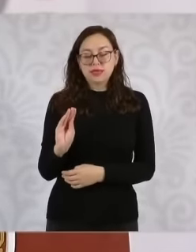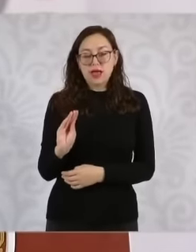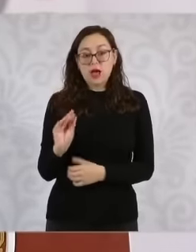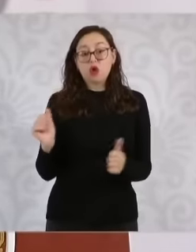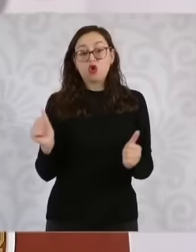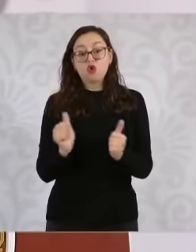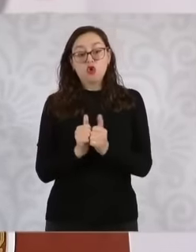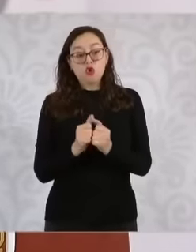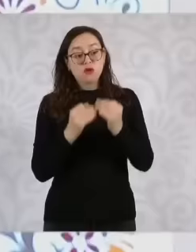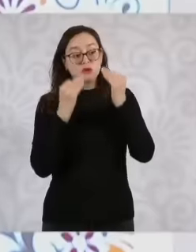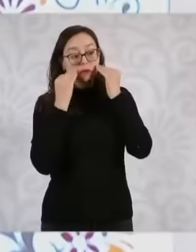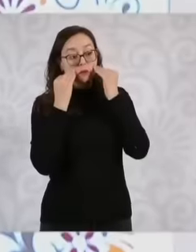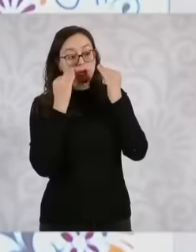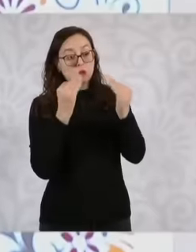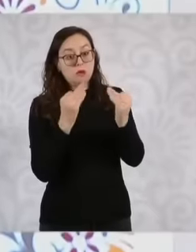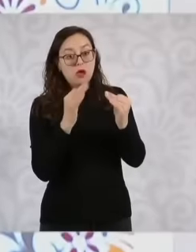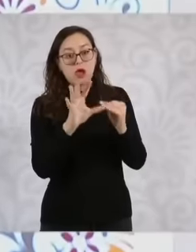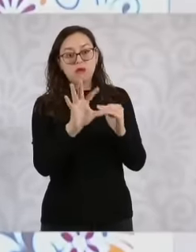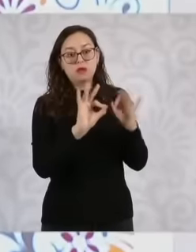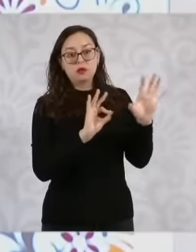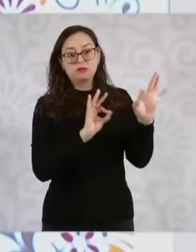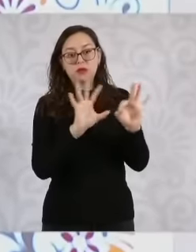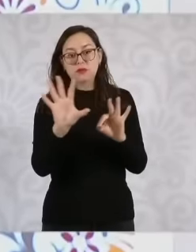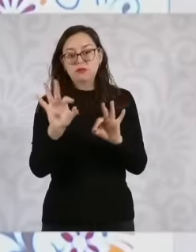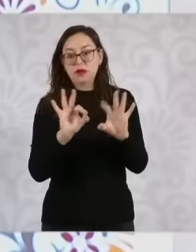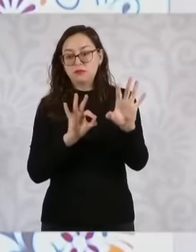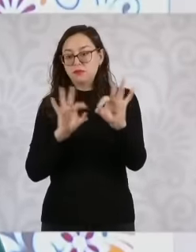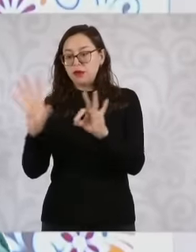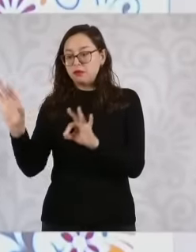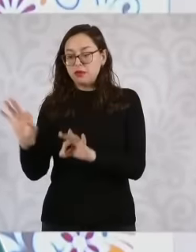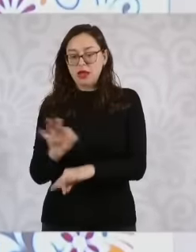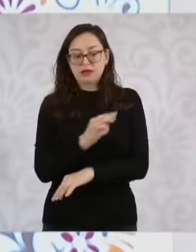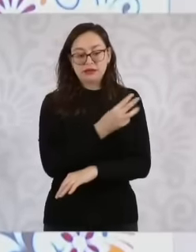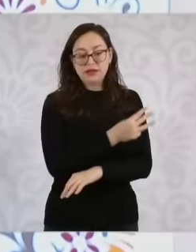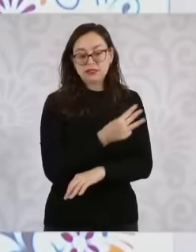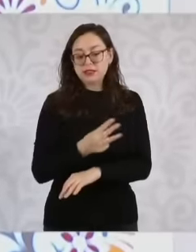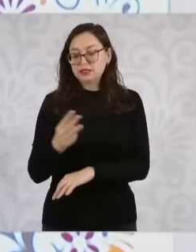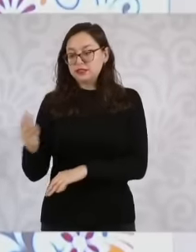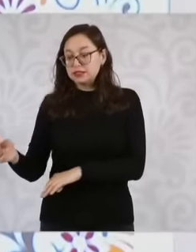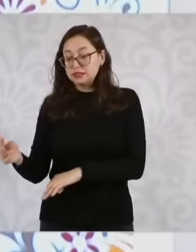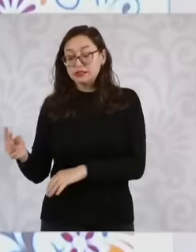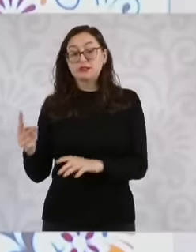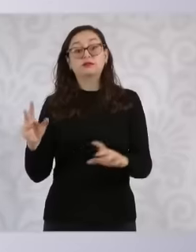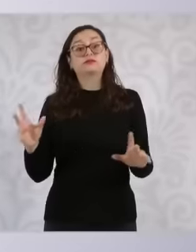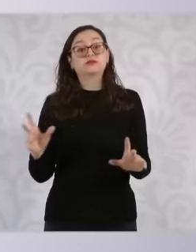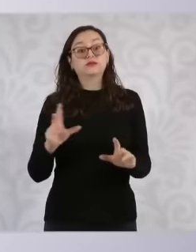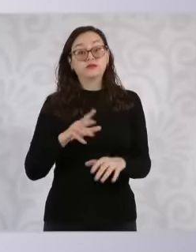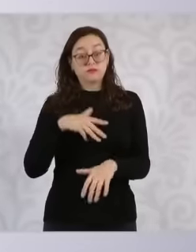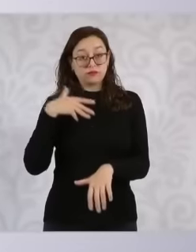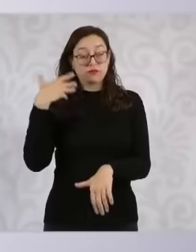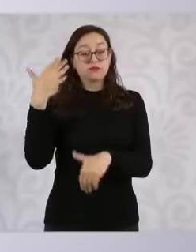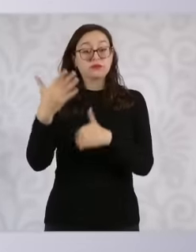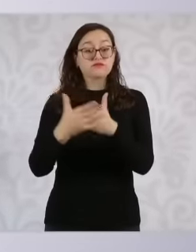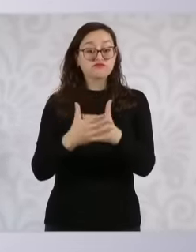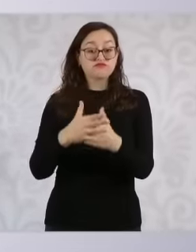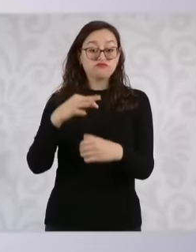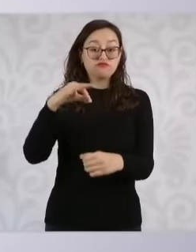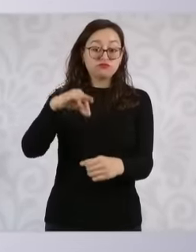the three for each of the positions and those are the ones who will vote, which will be organized by the